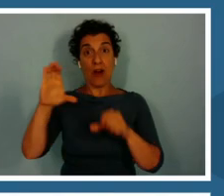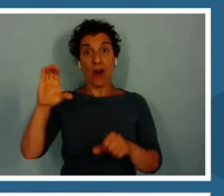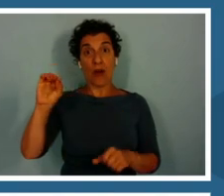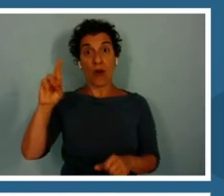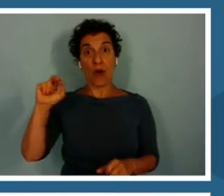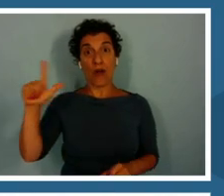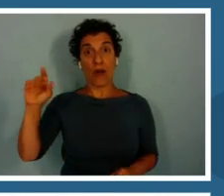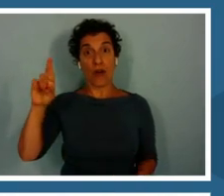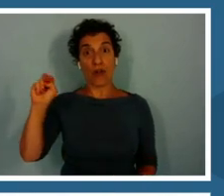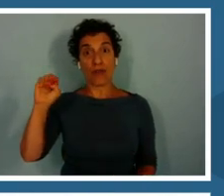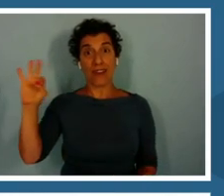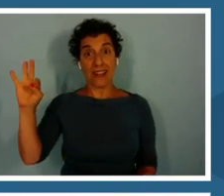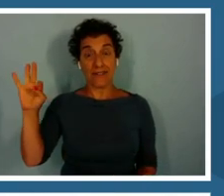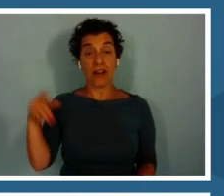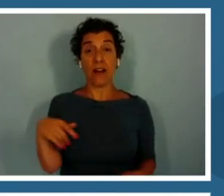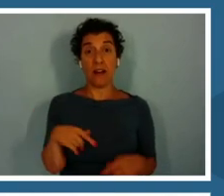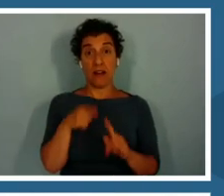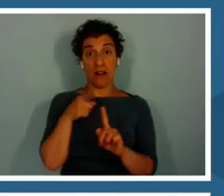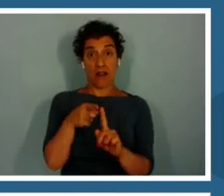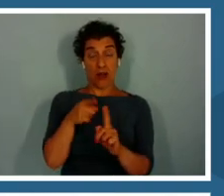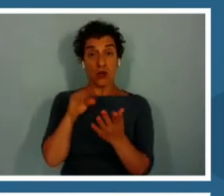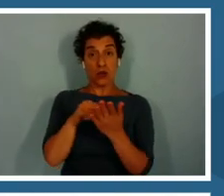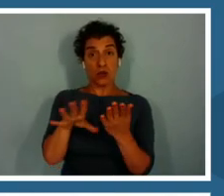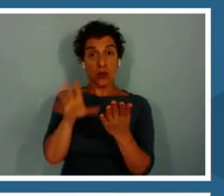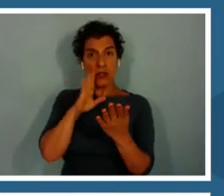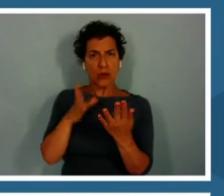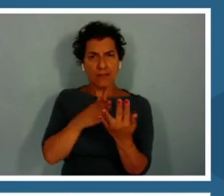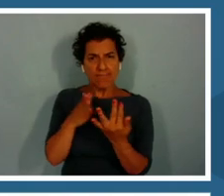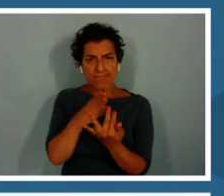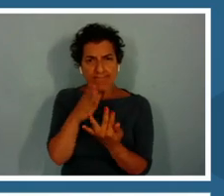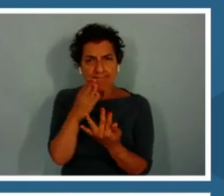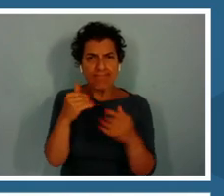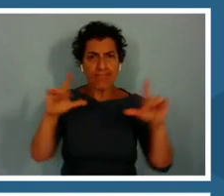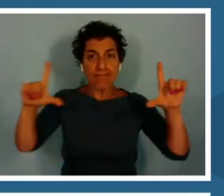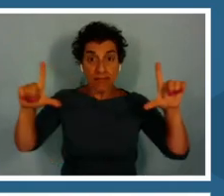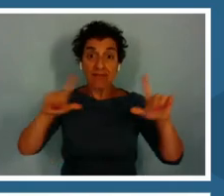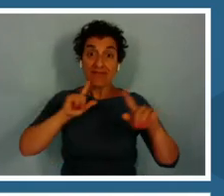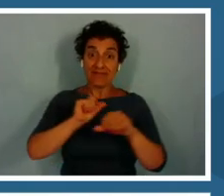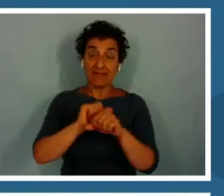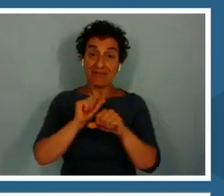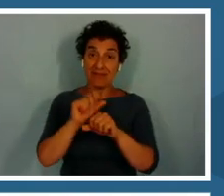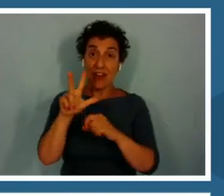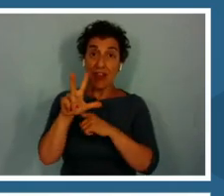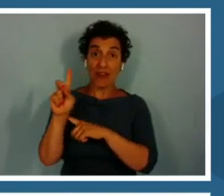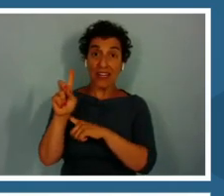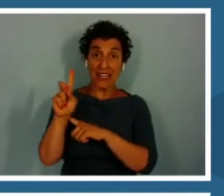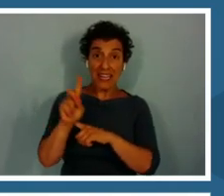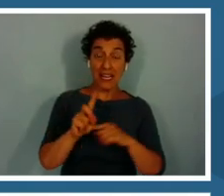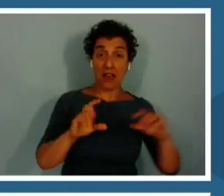What you are seeing are actual 3-D coral scans from the Smithsonian's collections.